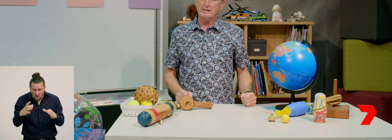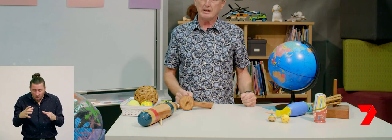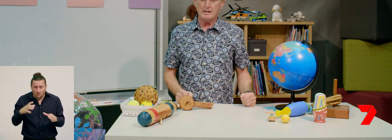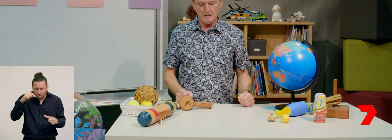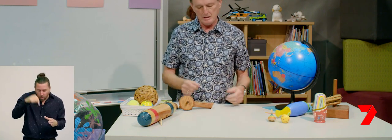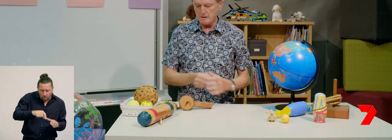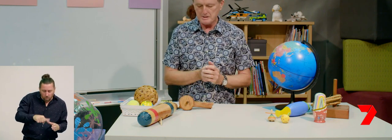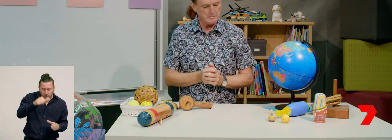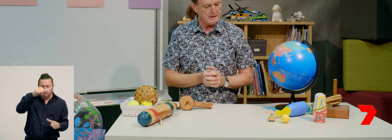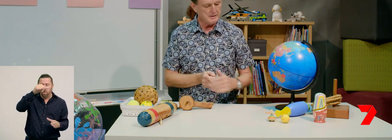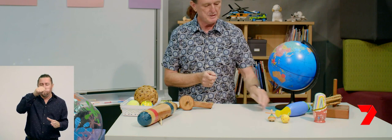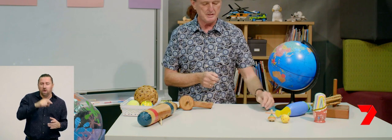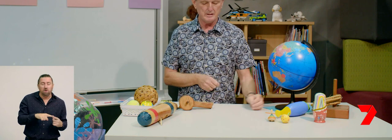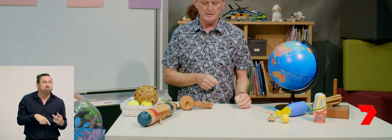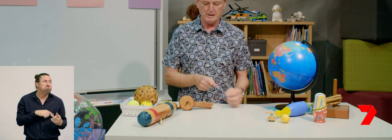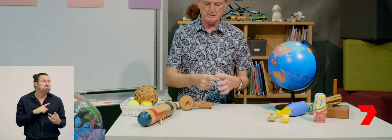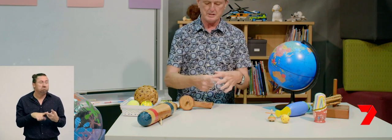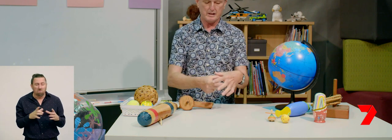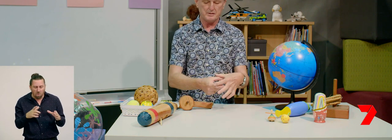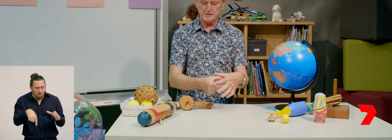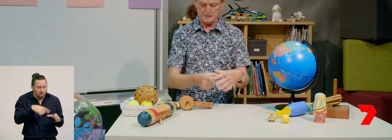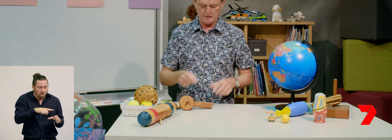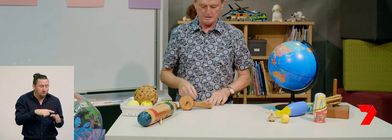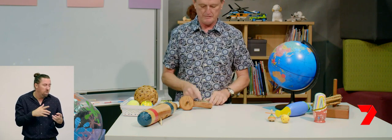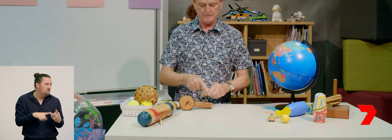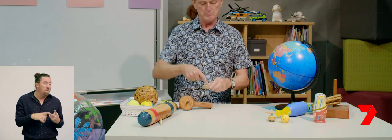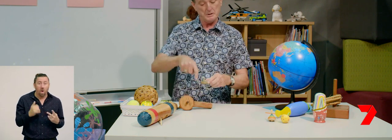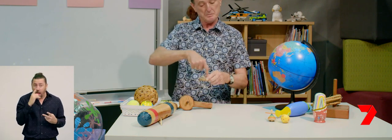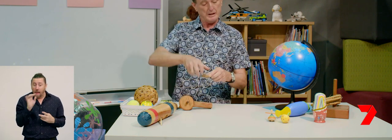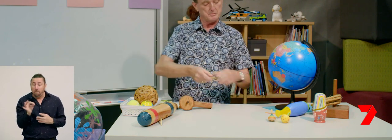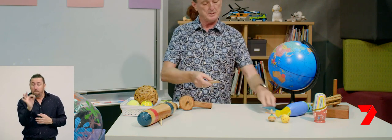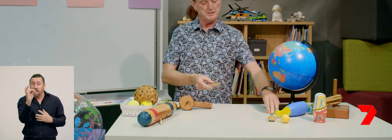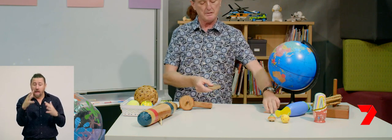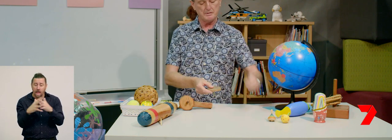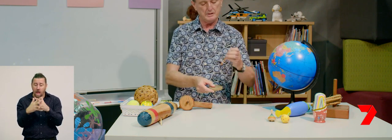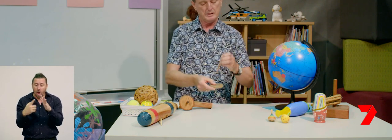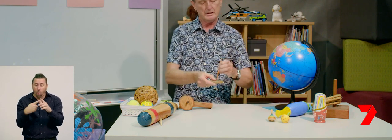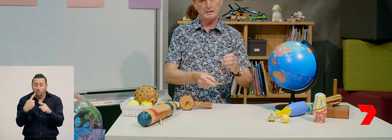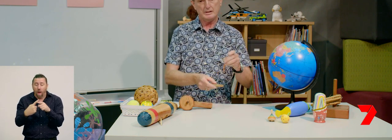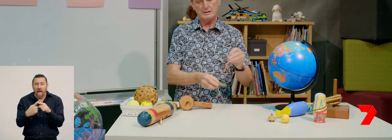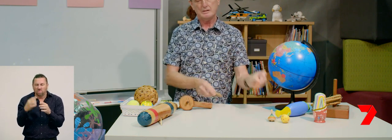They made some others that just had a disk of beeswax with a stick through it.